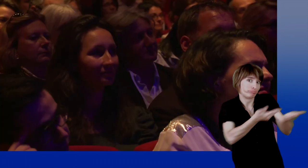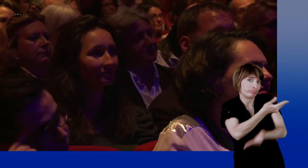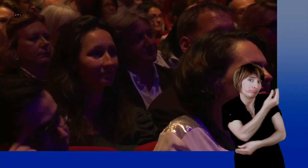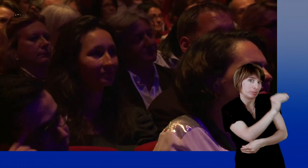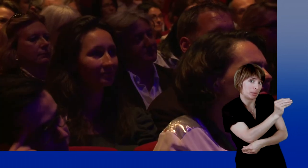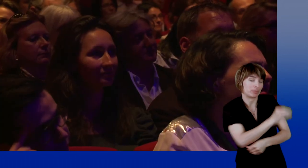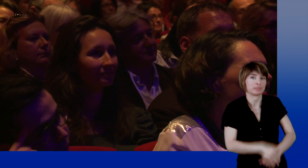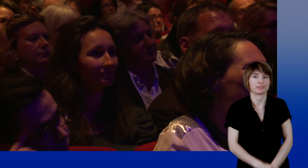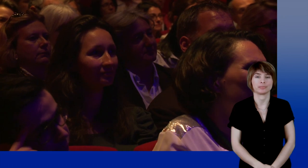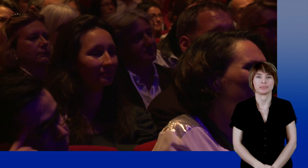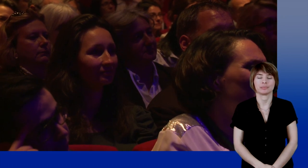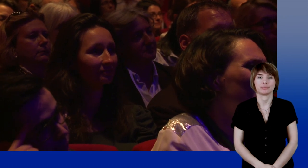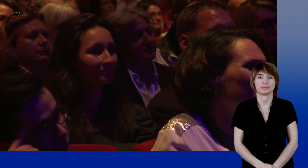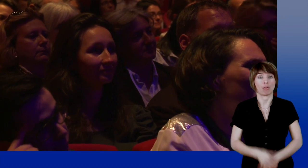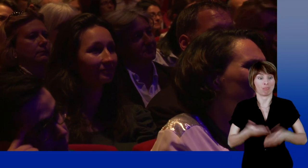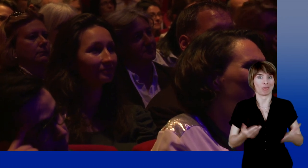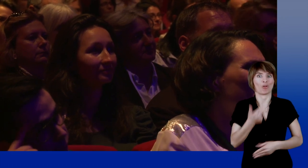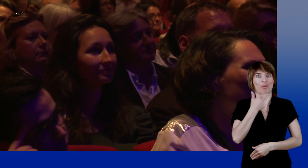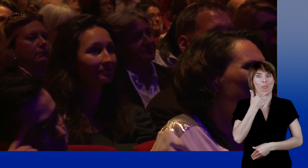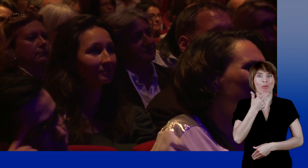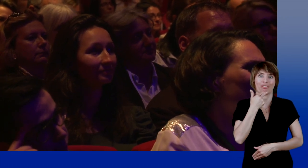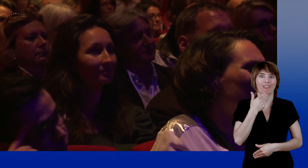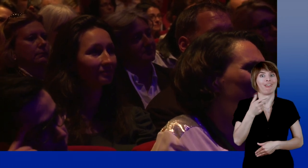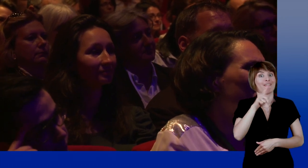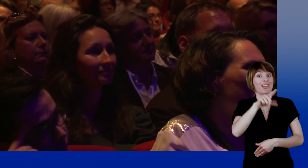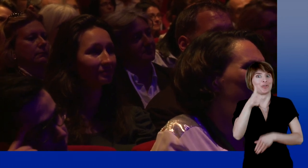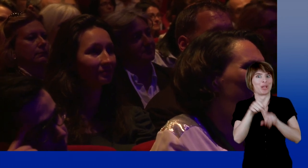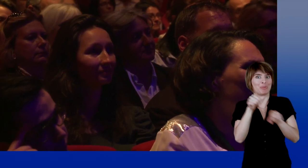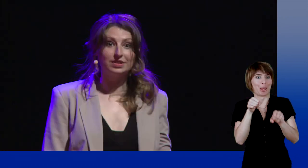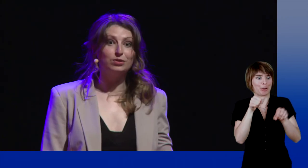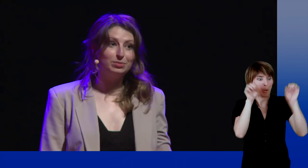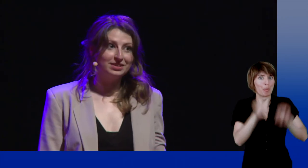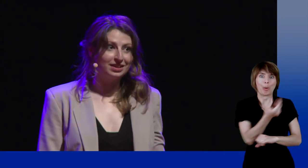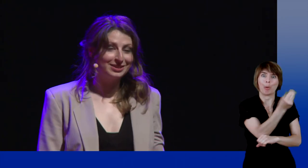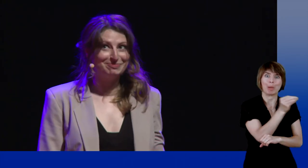However, baby sign language almost didn't make it to become a trend of the 21st century.